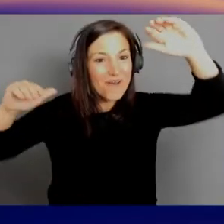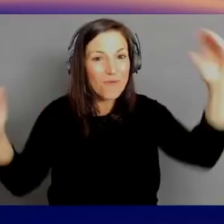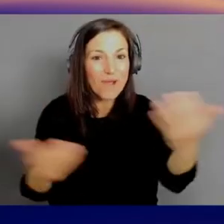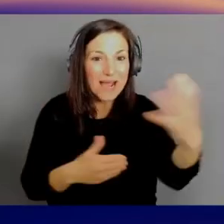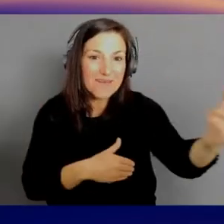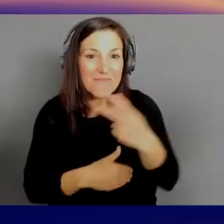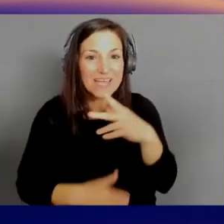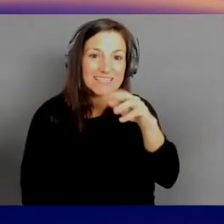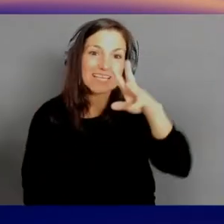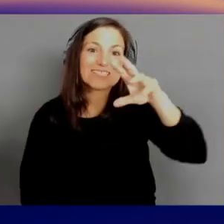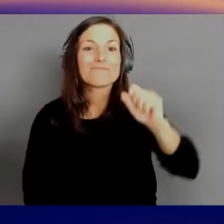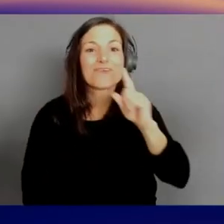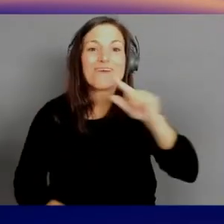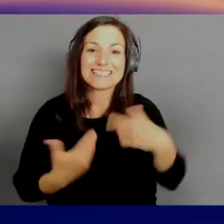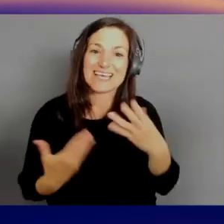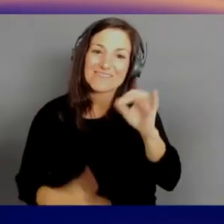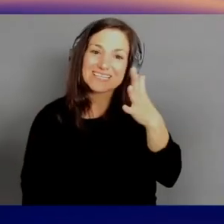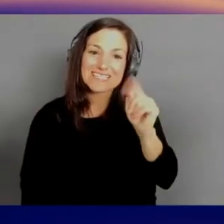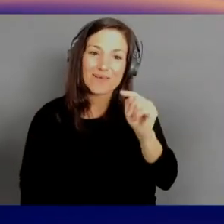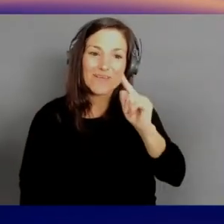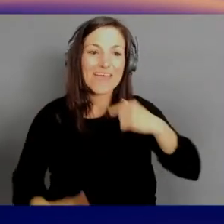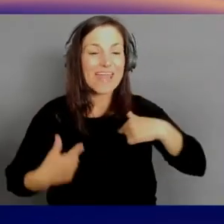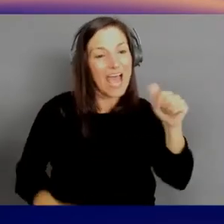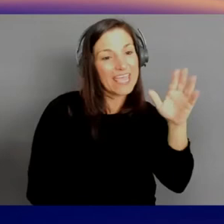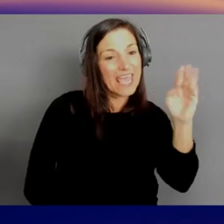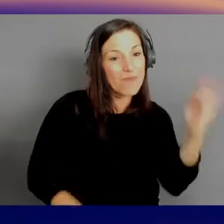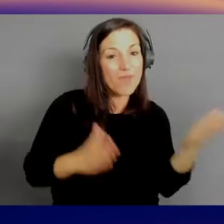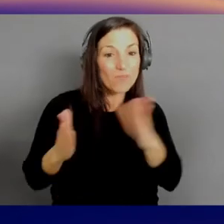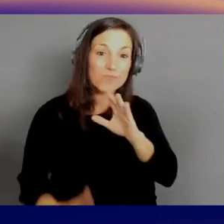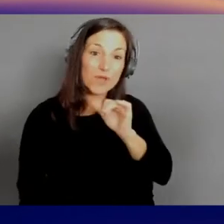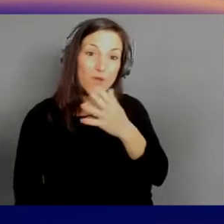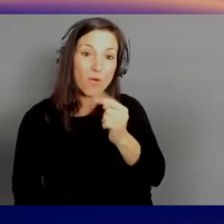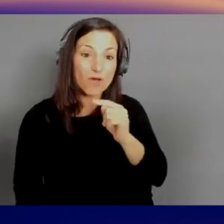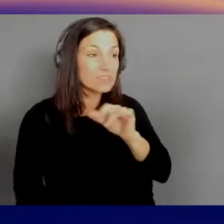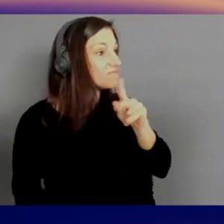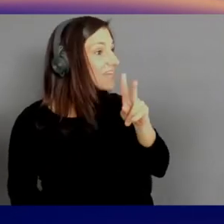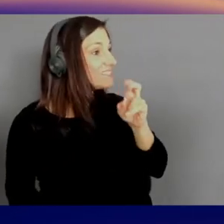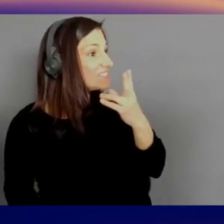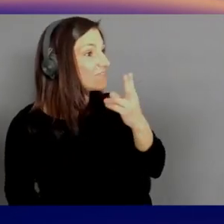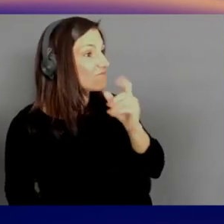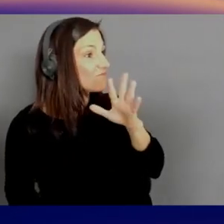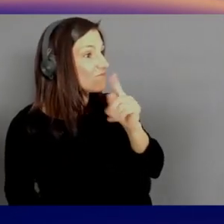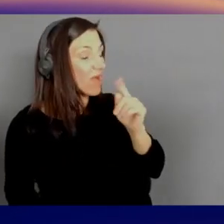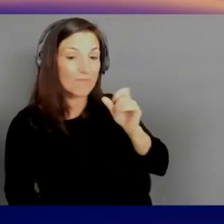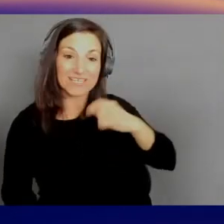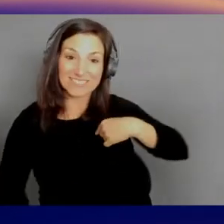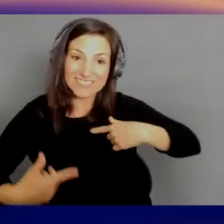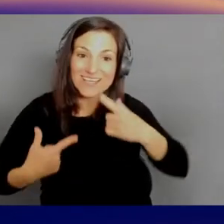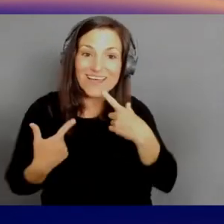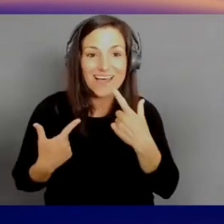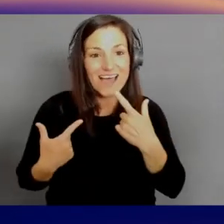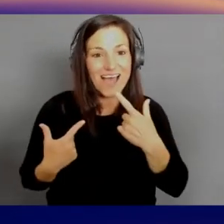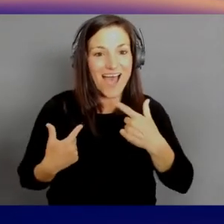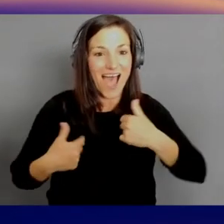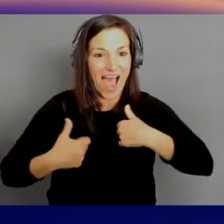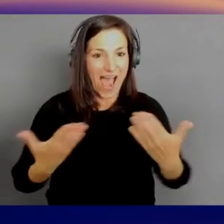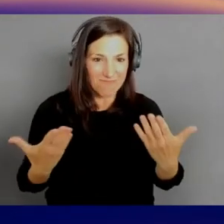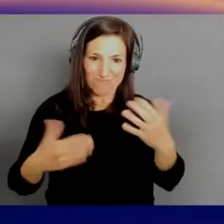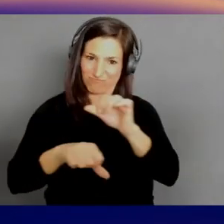one of your hosts, joined by my co-host. I'm Steve Roberts, a Developer Advocate for .NET and PowerShell on AWS. And we've got two more wonderful guests.